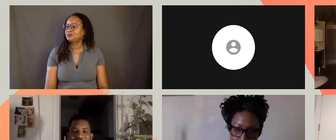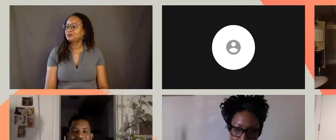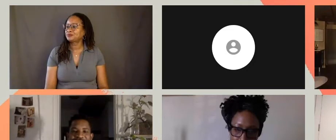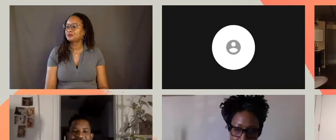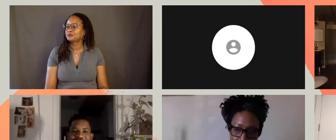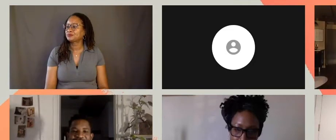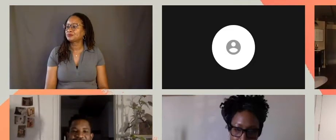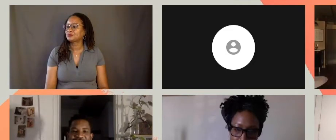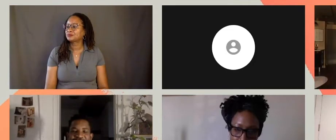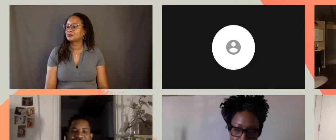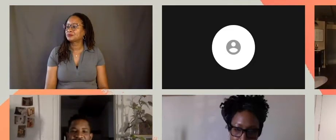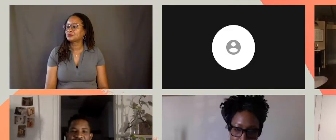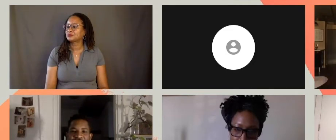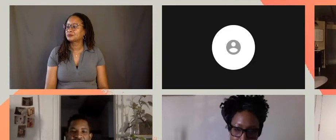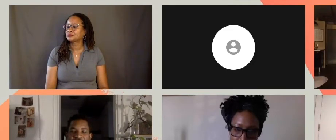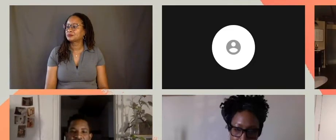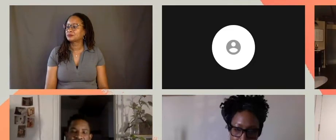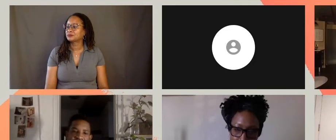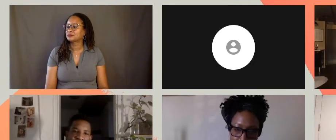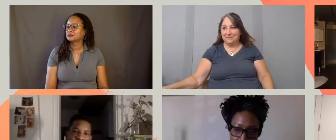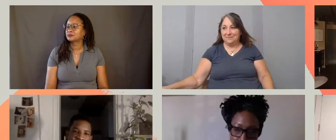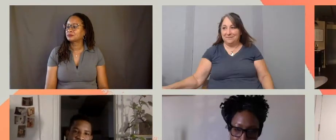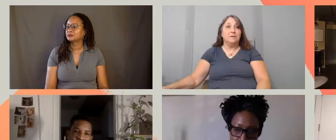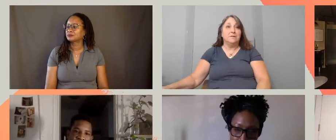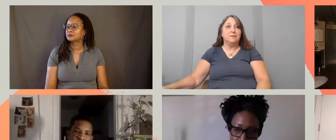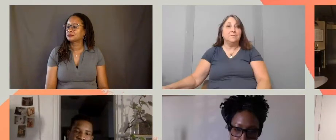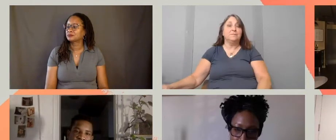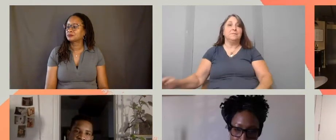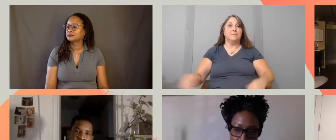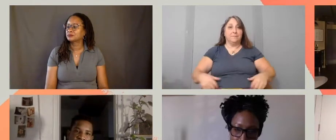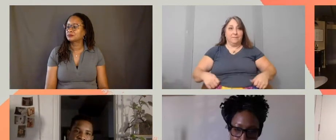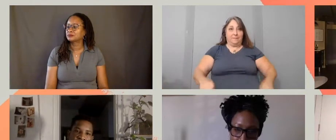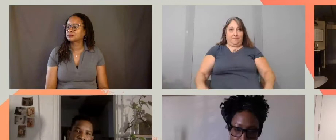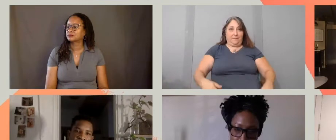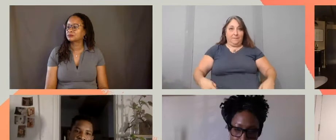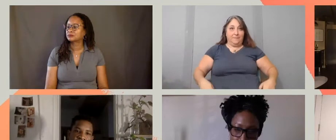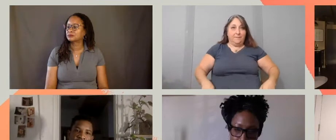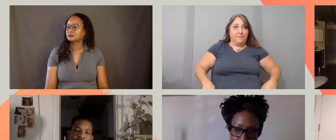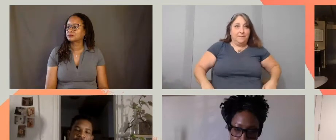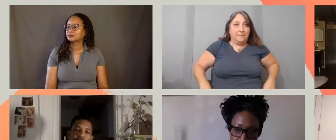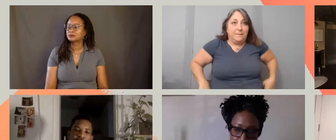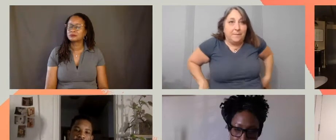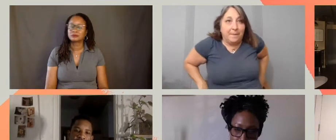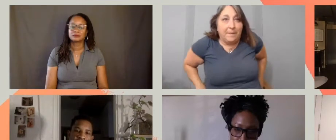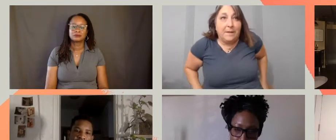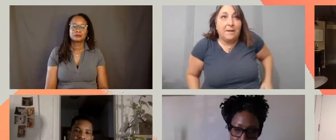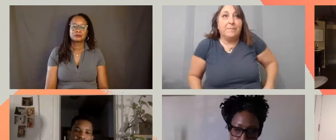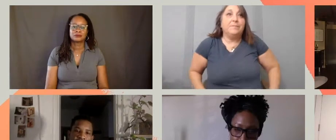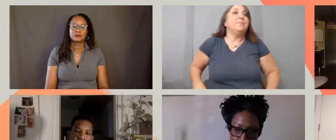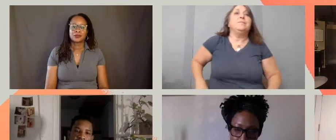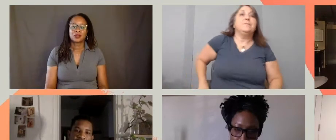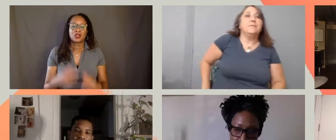I was just going to say that, I think that, if we're talking about power structures, the role of the expert is always something